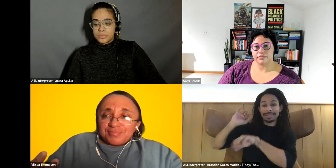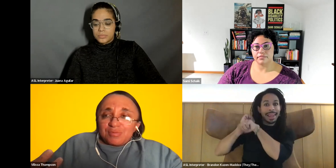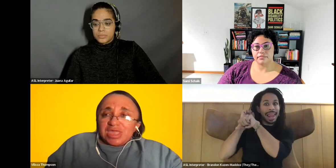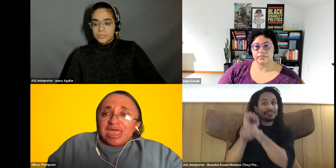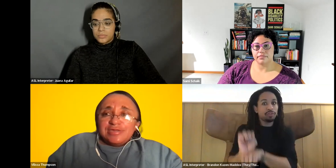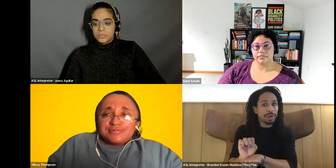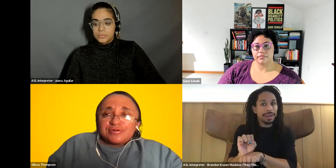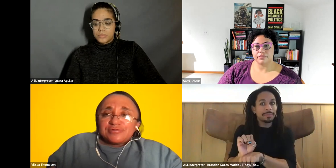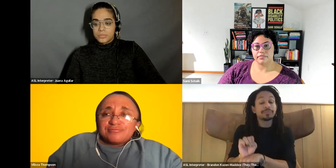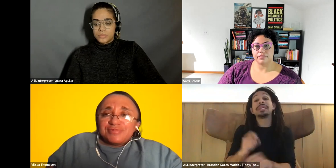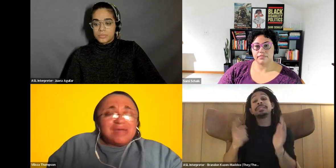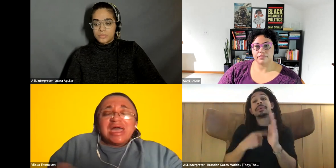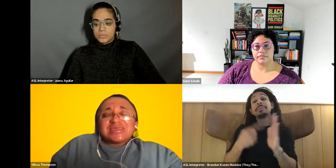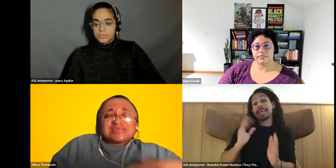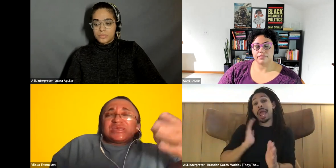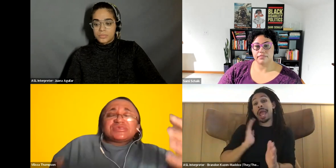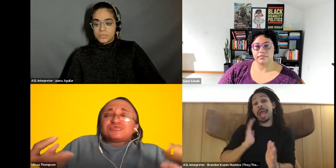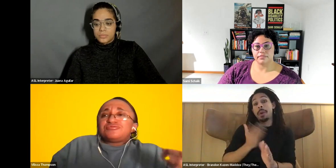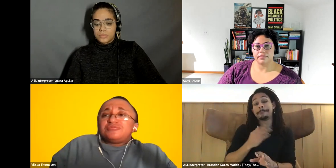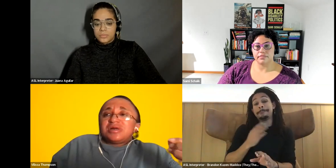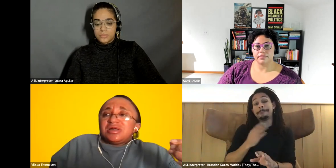Vilissa Thompson: behavior we have not had a chance to